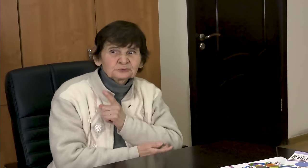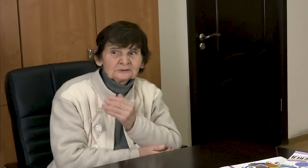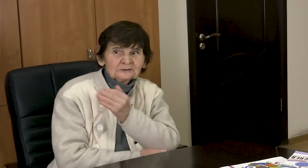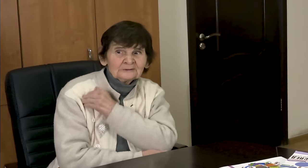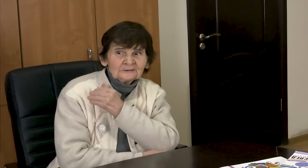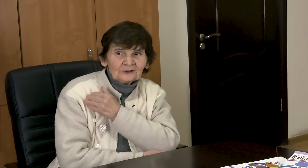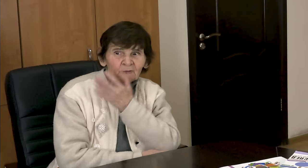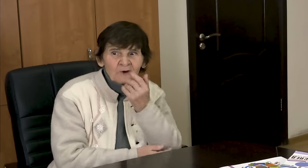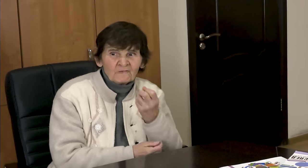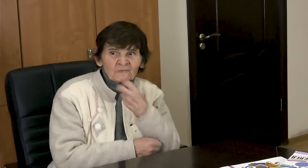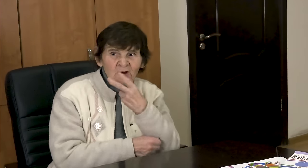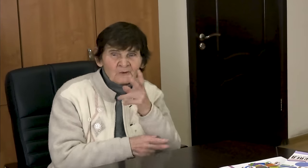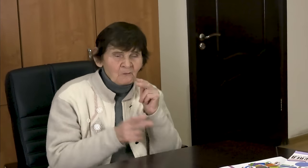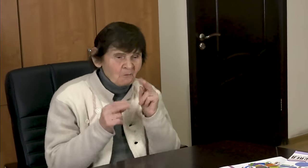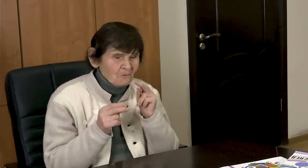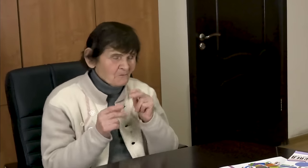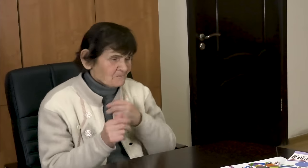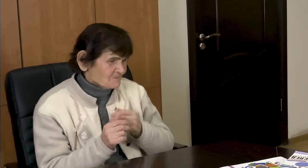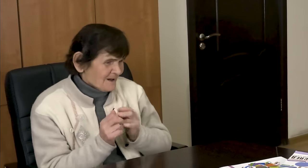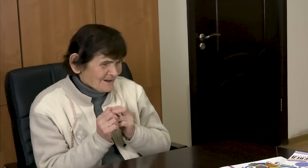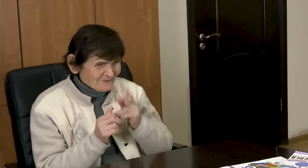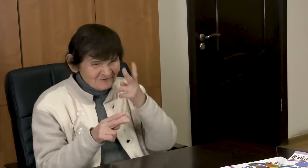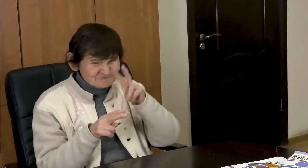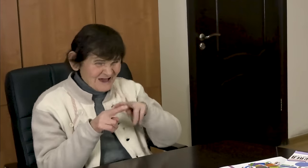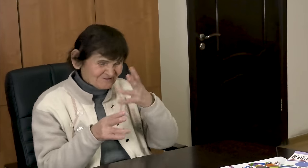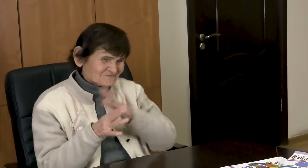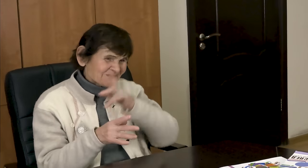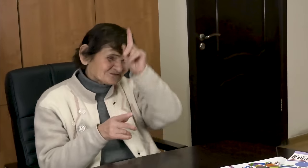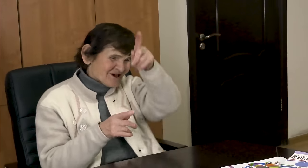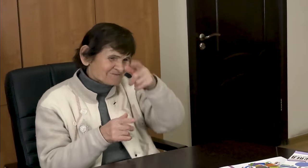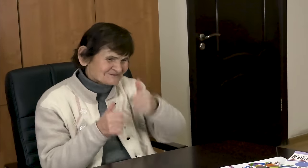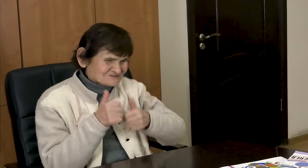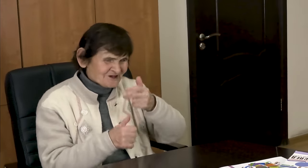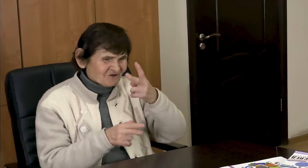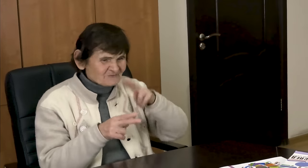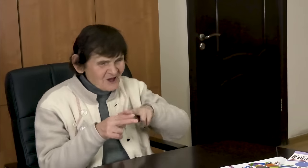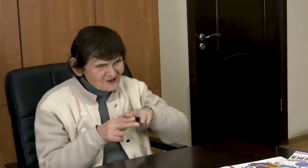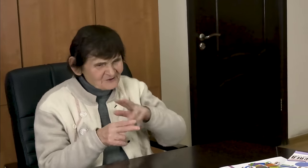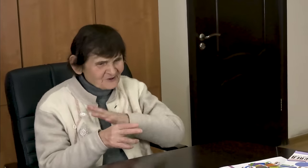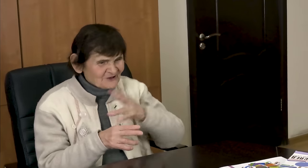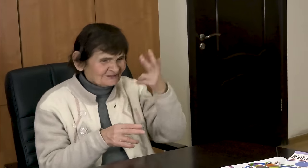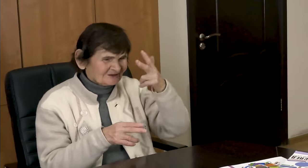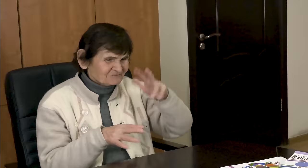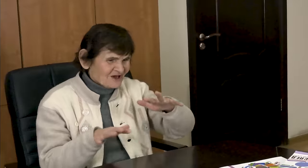Lucky, we missed it. Sometimes I take second place, sometimes I take third place.